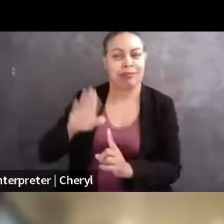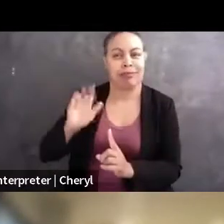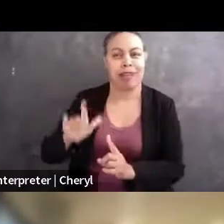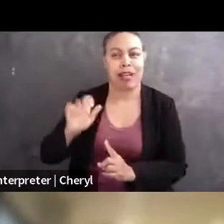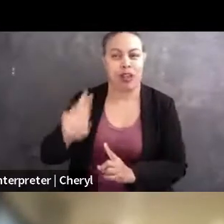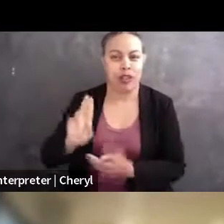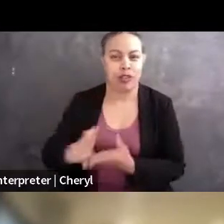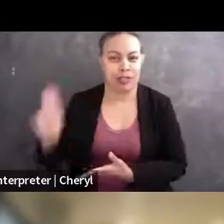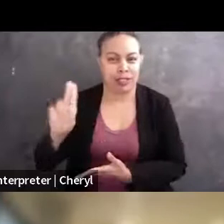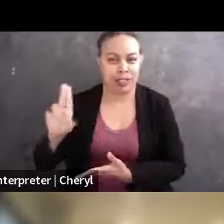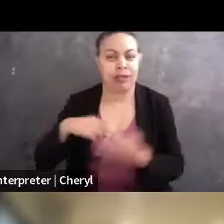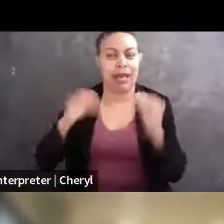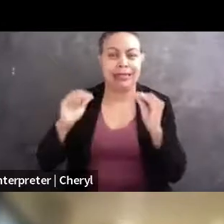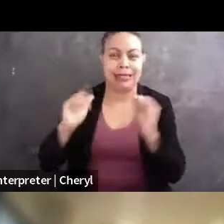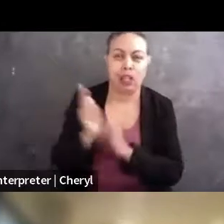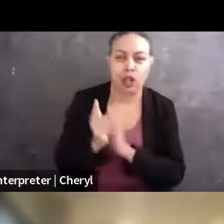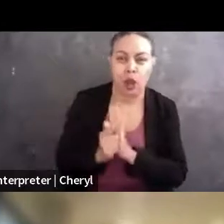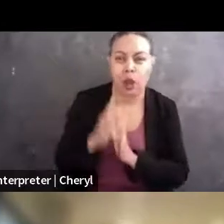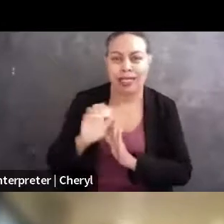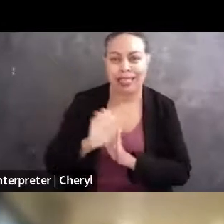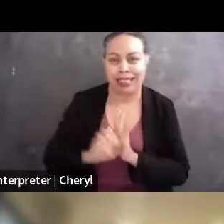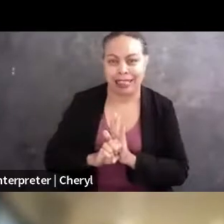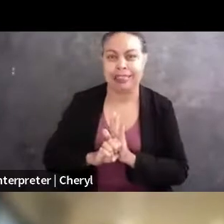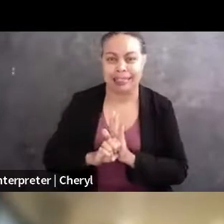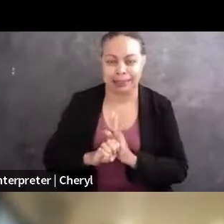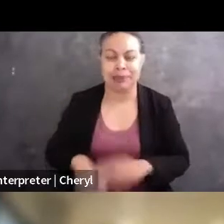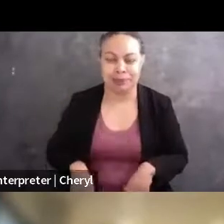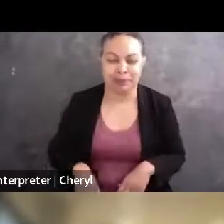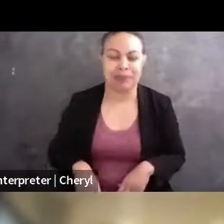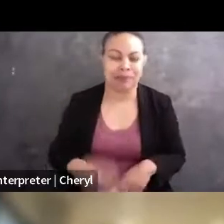where I teach law and ethics, and so again, just working a lot with students,